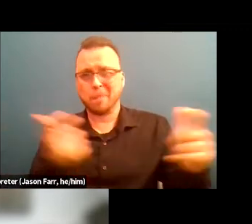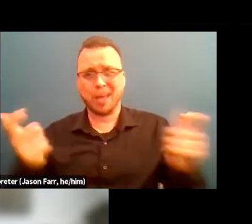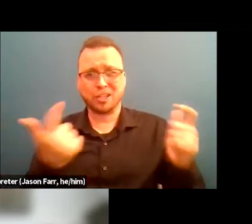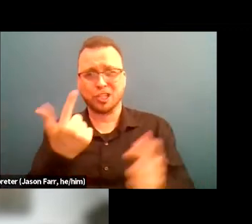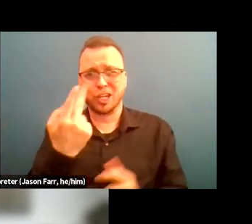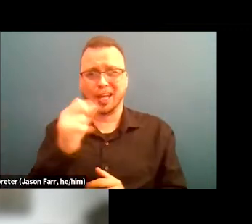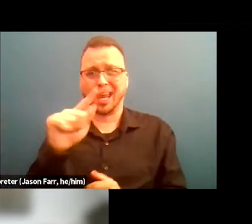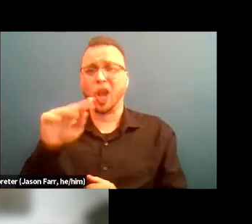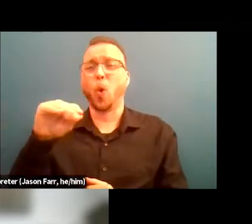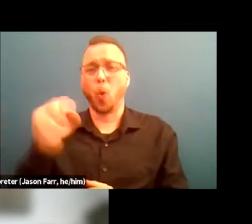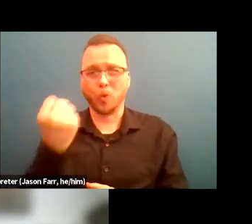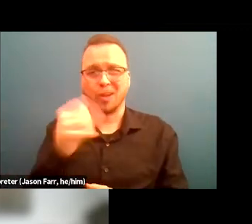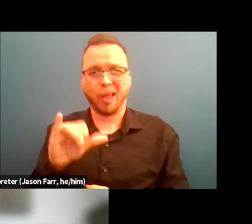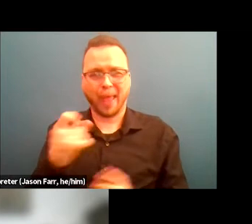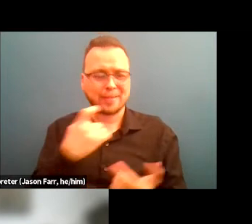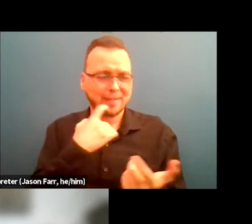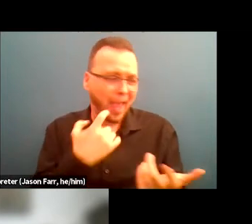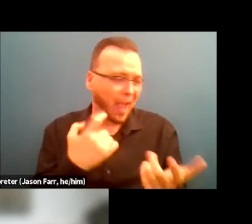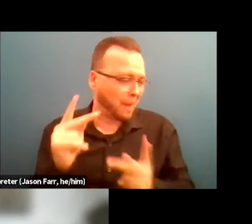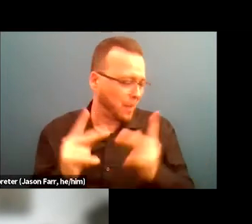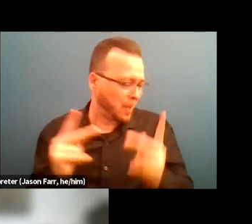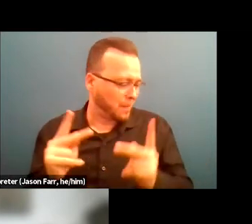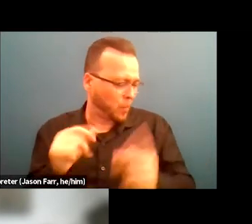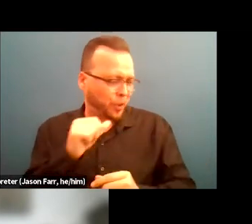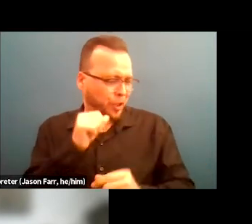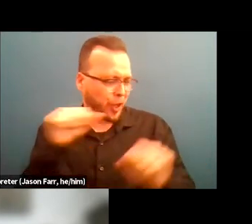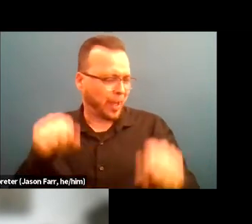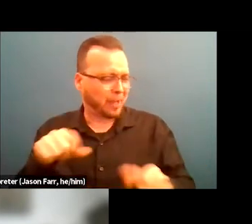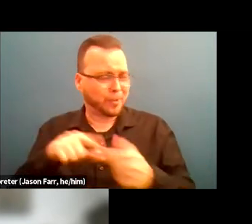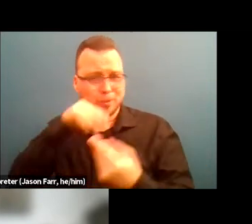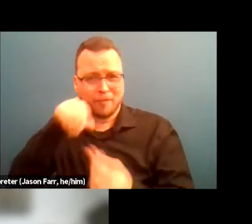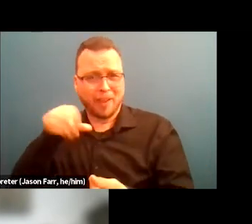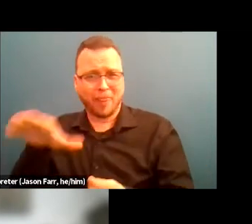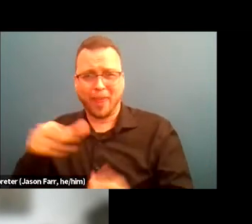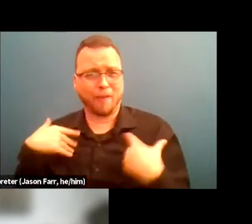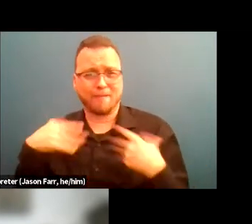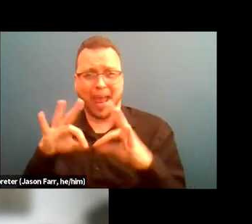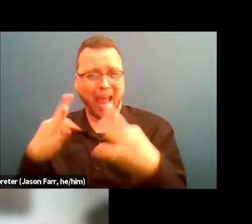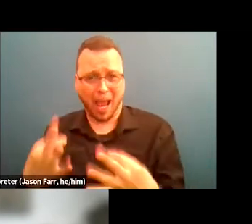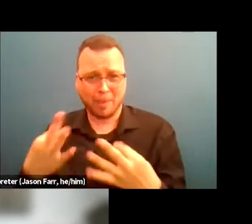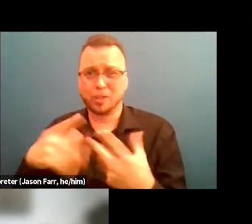As they say, people were not able to feed their family. So welfare came about